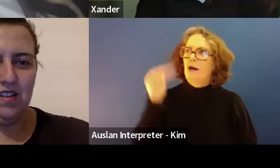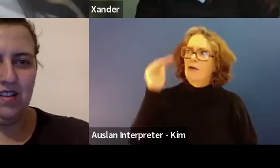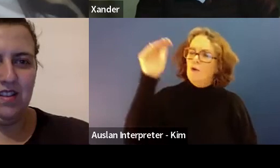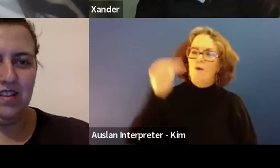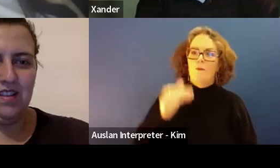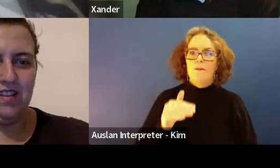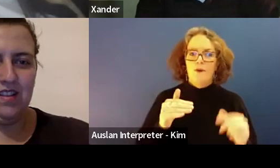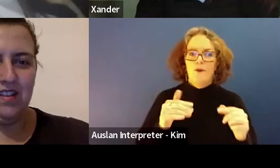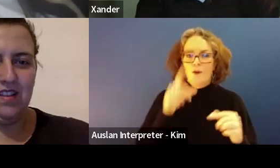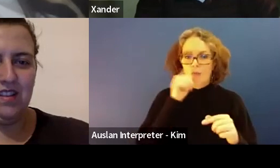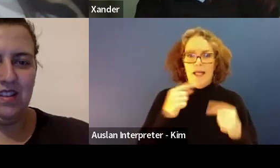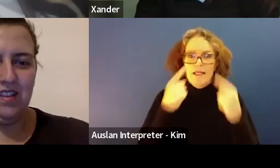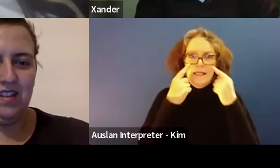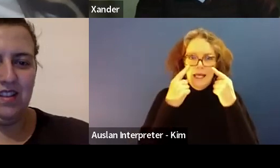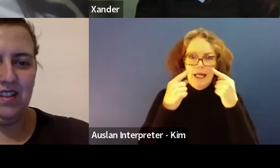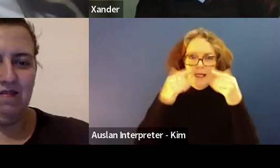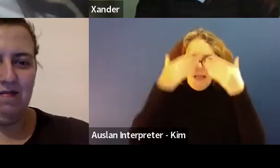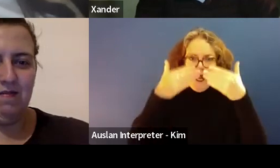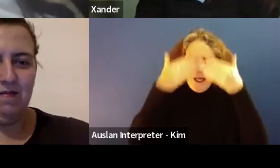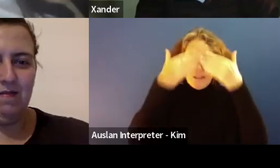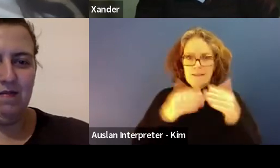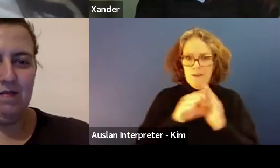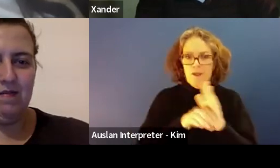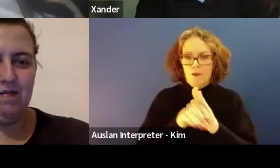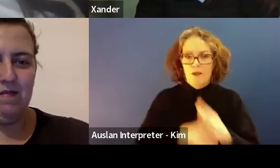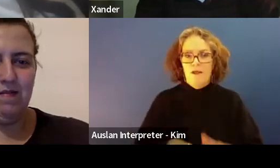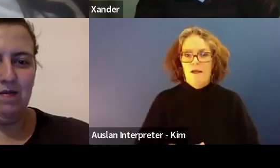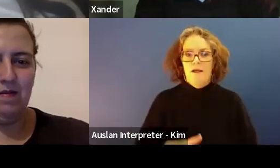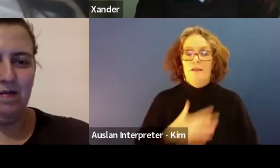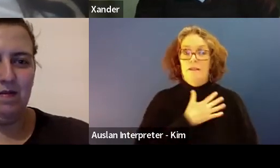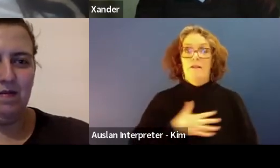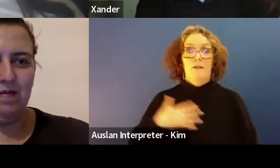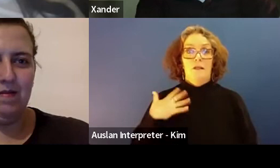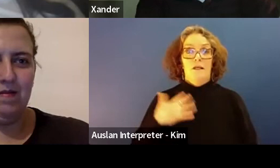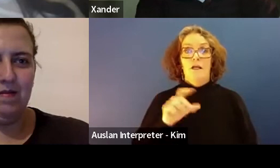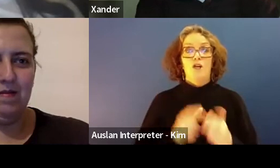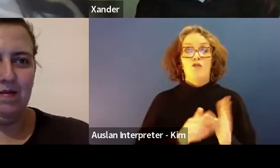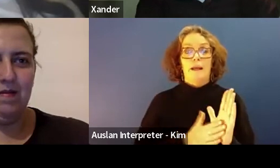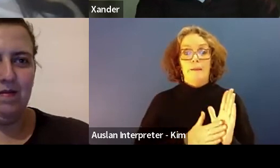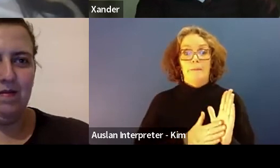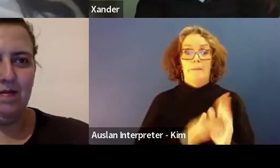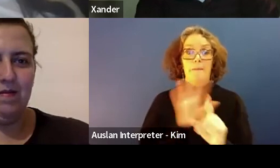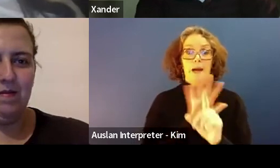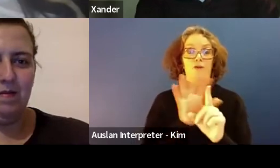the, in the frames. I'm wearing a creating fella jumper and then my background is White Wolf.